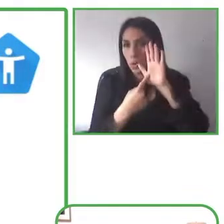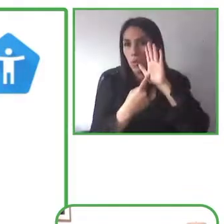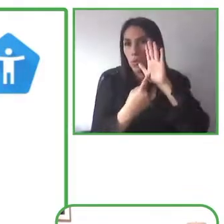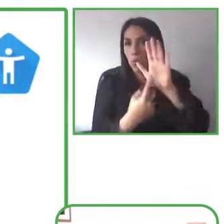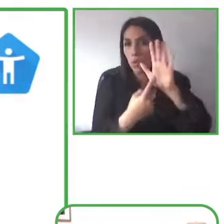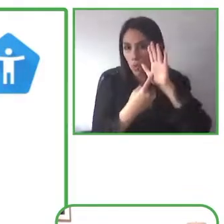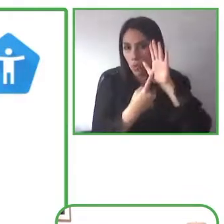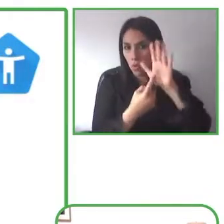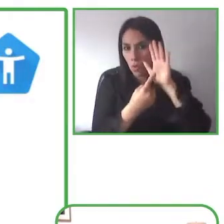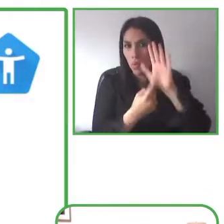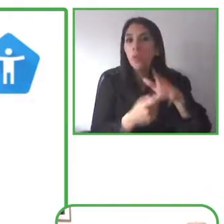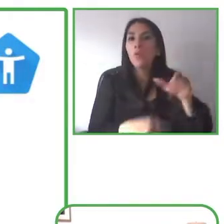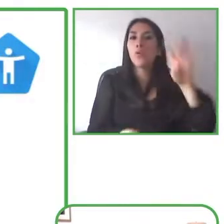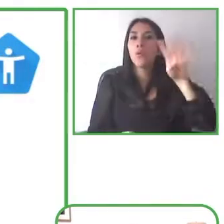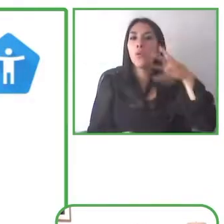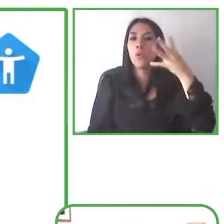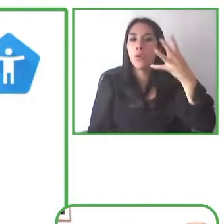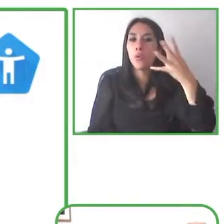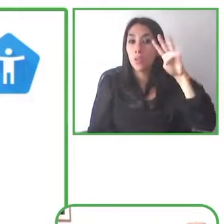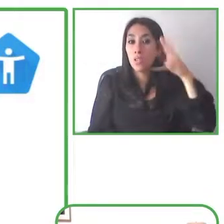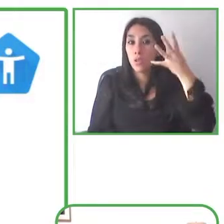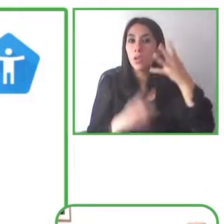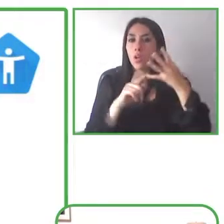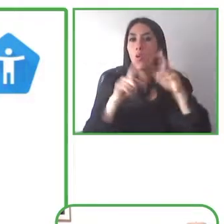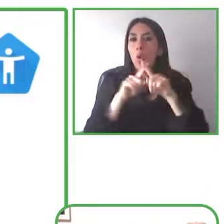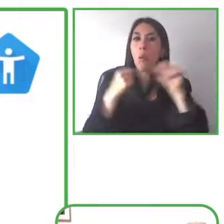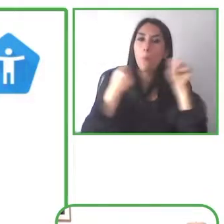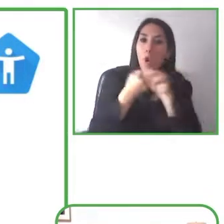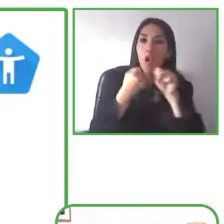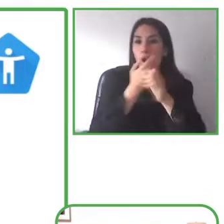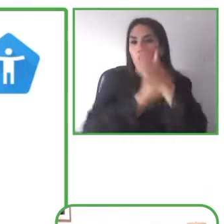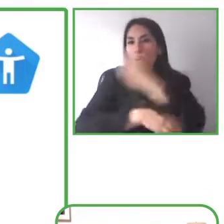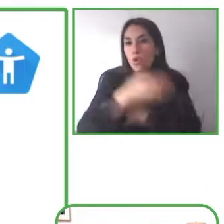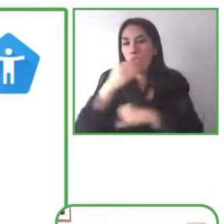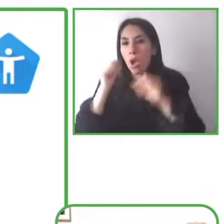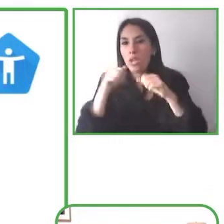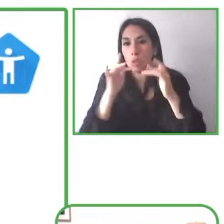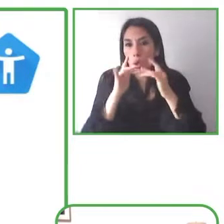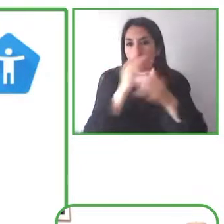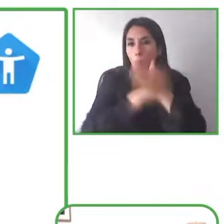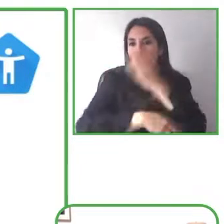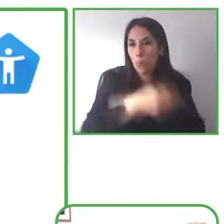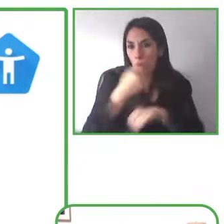there are a lot of them on there already and that playlist is available at goo.gle/a11y-youtube